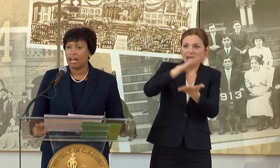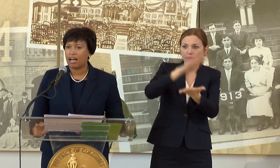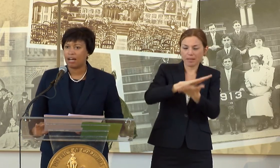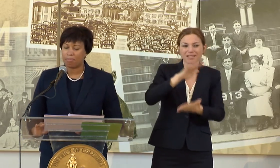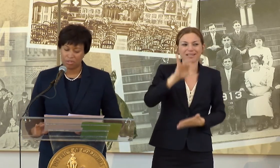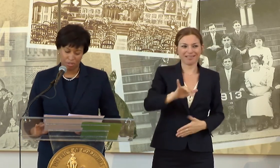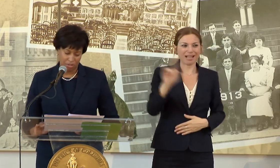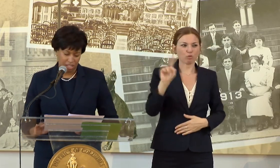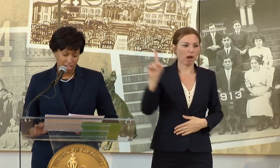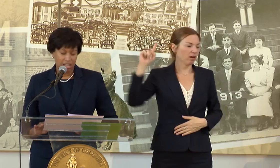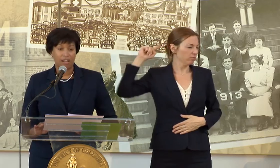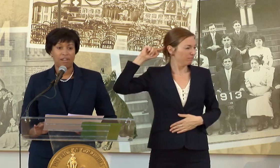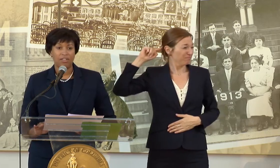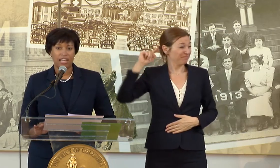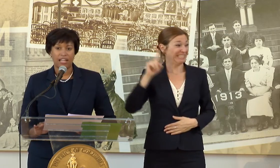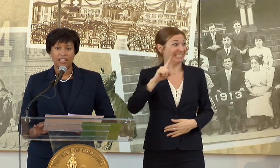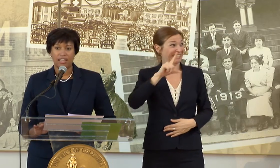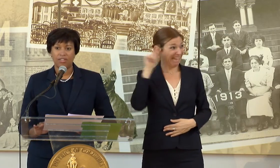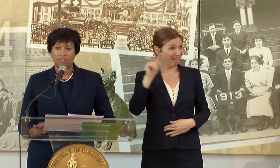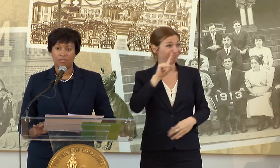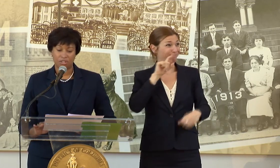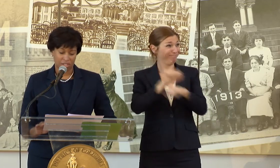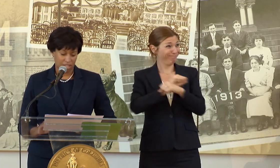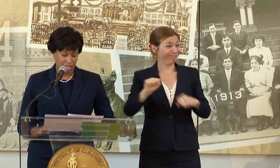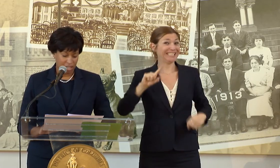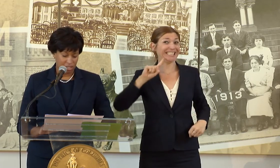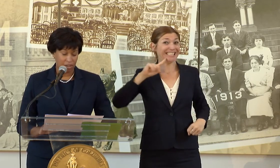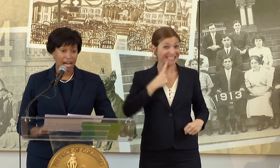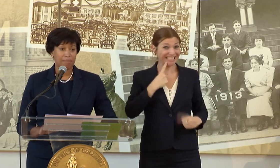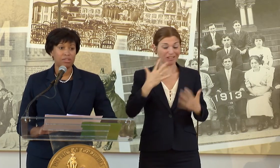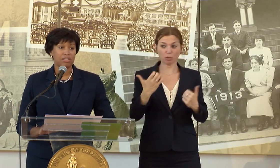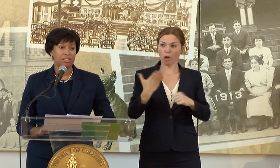OPPORTUNITY AROUND GALLAUDET UNIVERSITY, AND SO I AM LOOKING